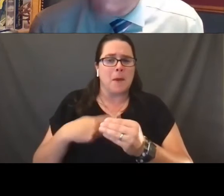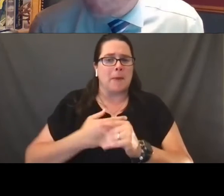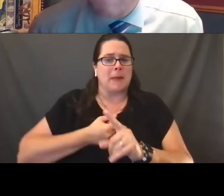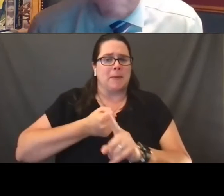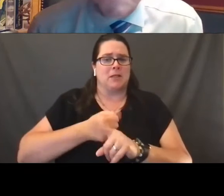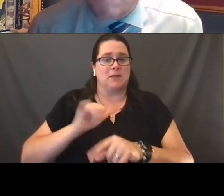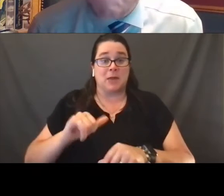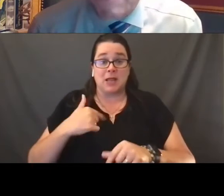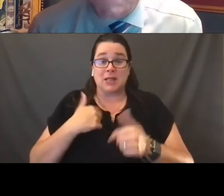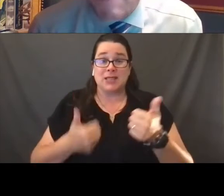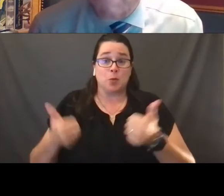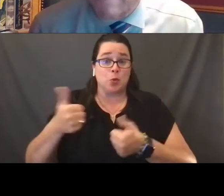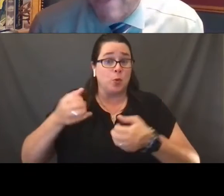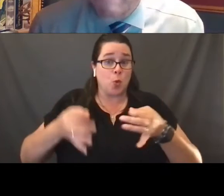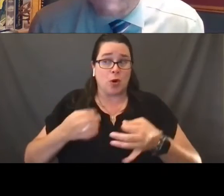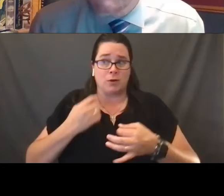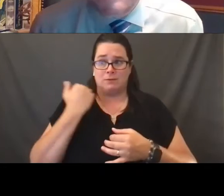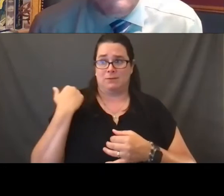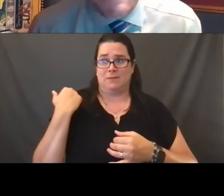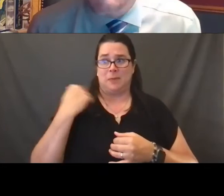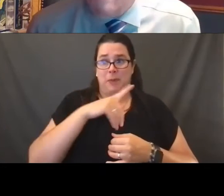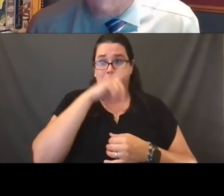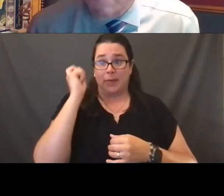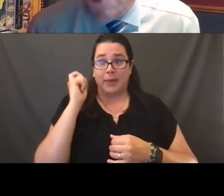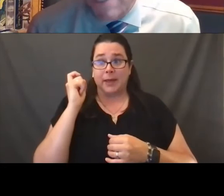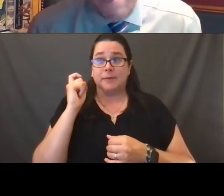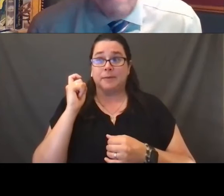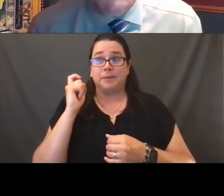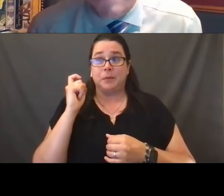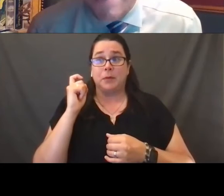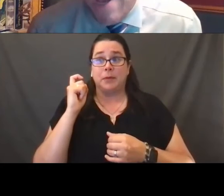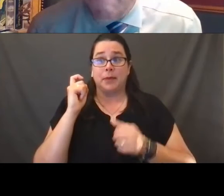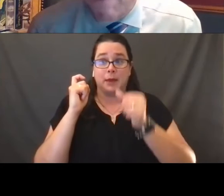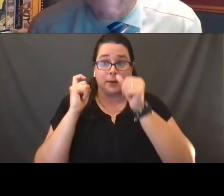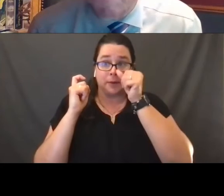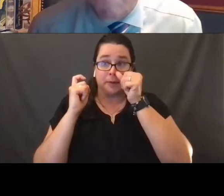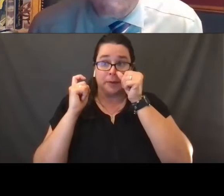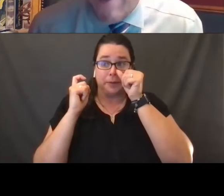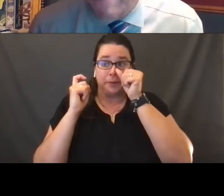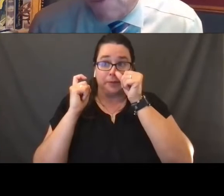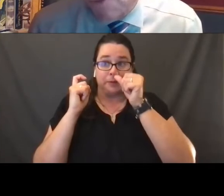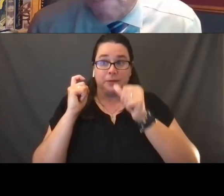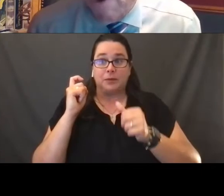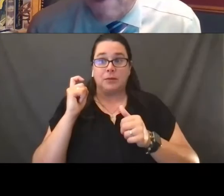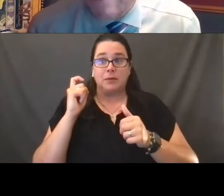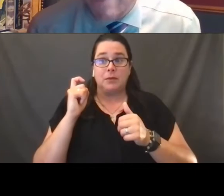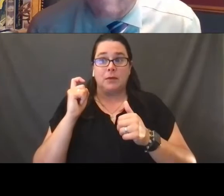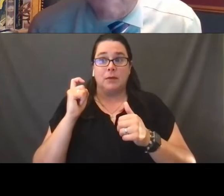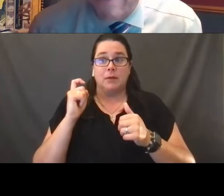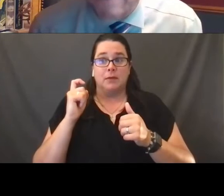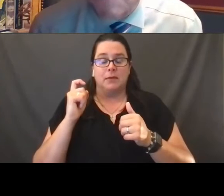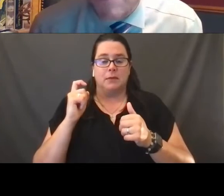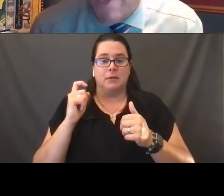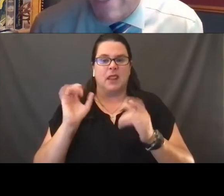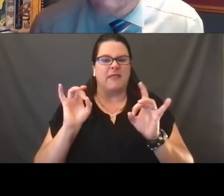A supreme court also this past summer that enlarge at a time of great violence in America, gun violence,